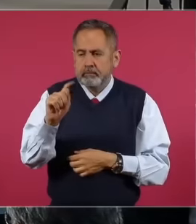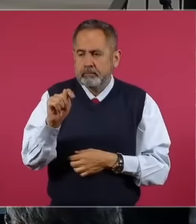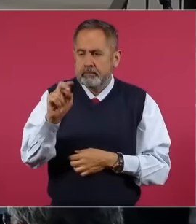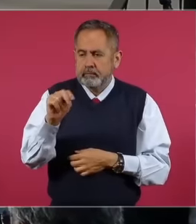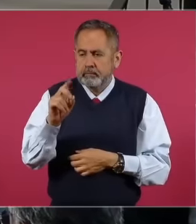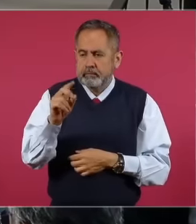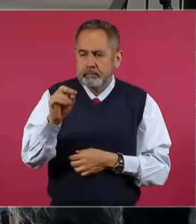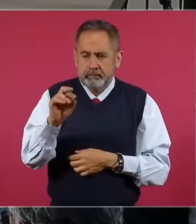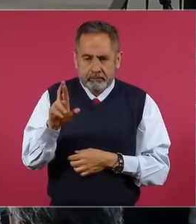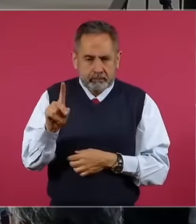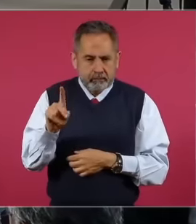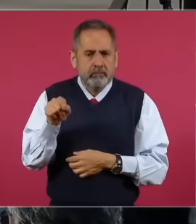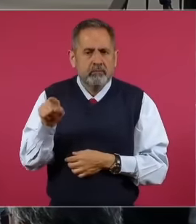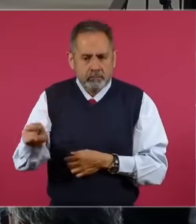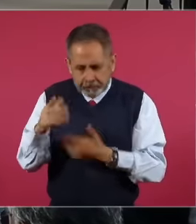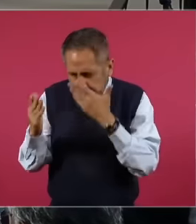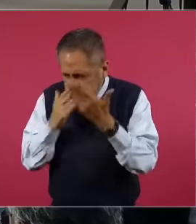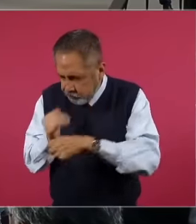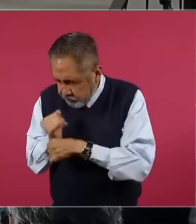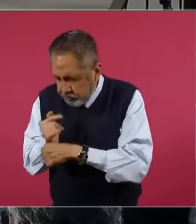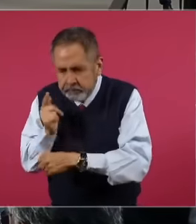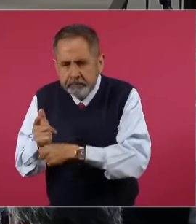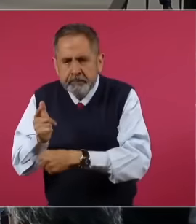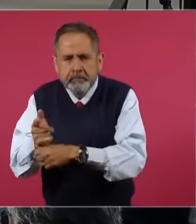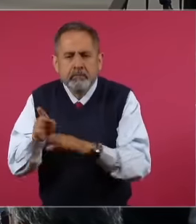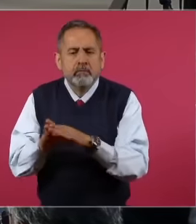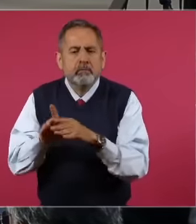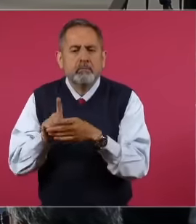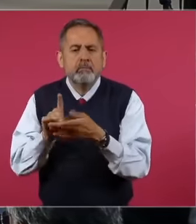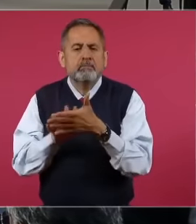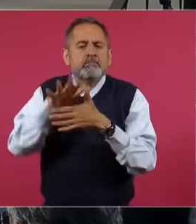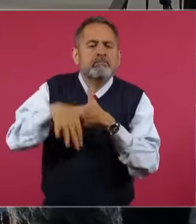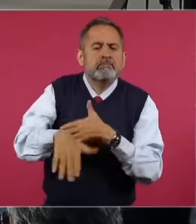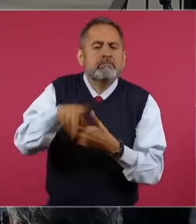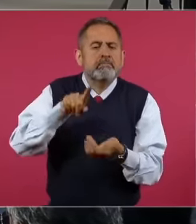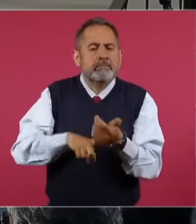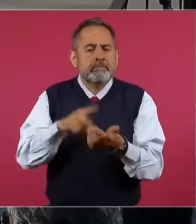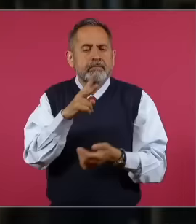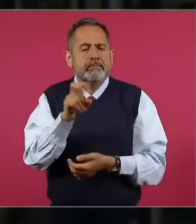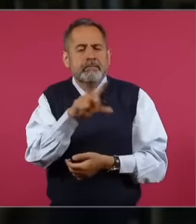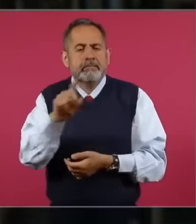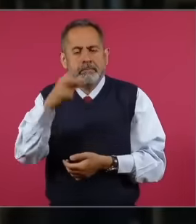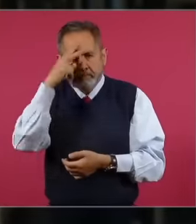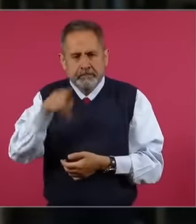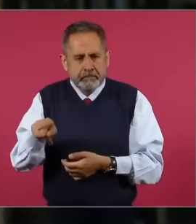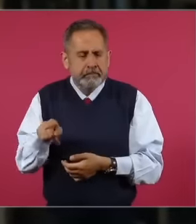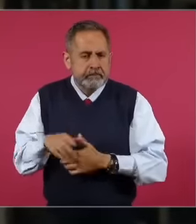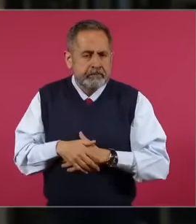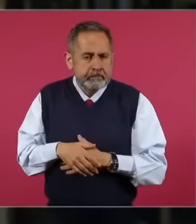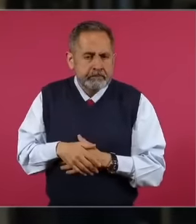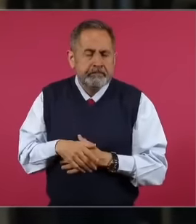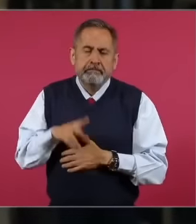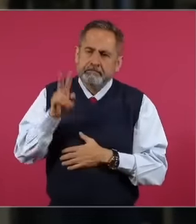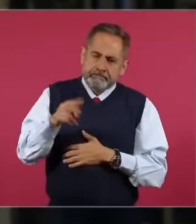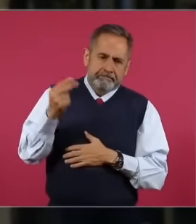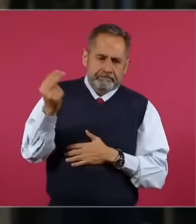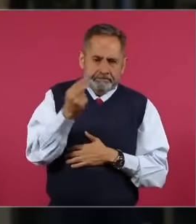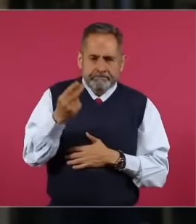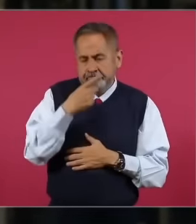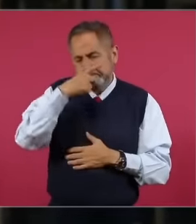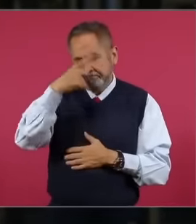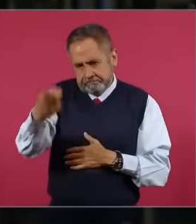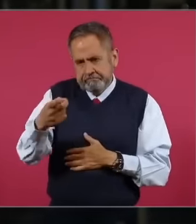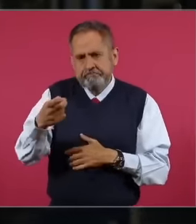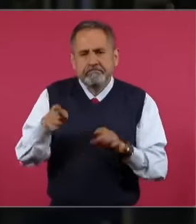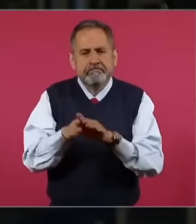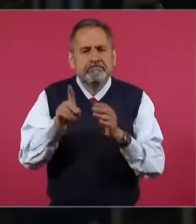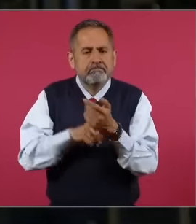studies on the Valley of Mexico water basin, it is necessary to say that the pollution